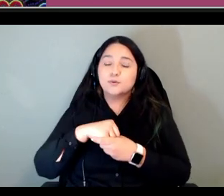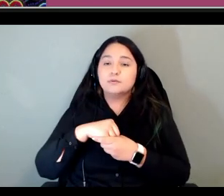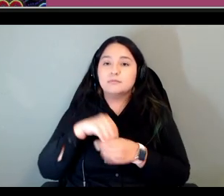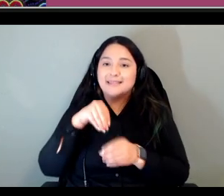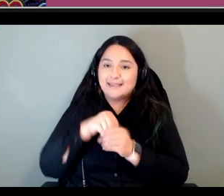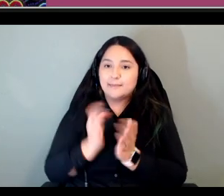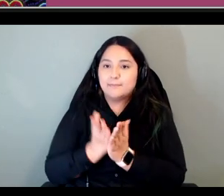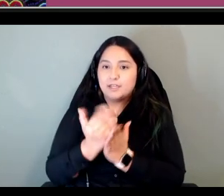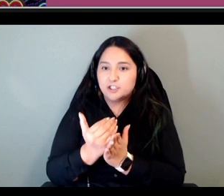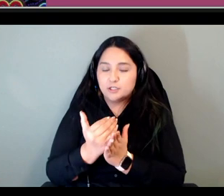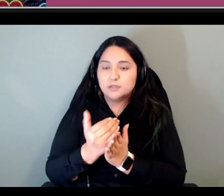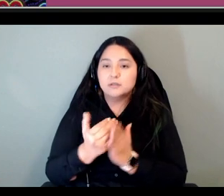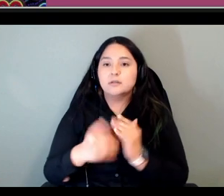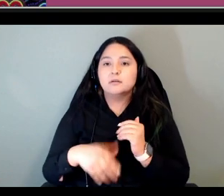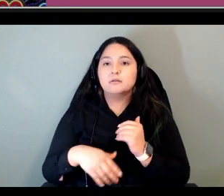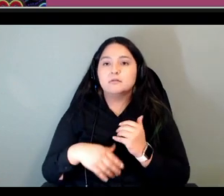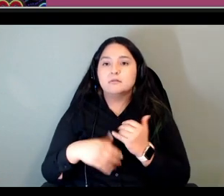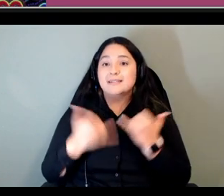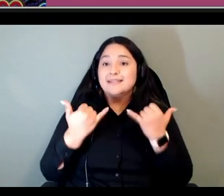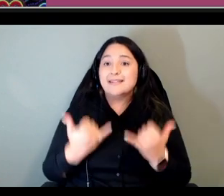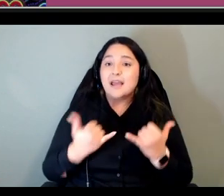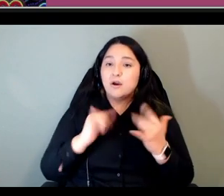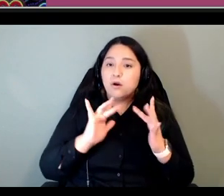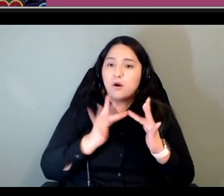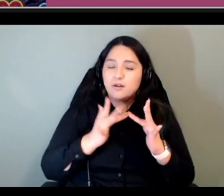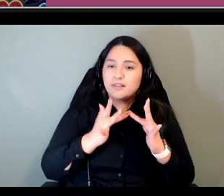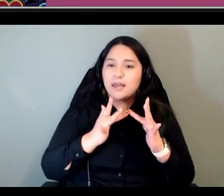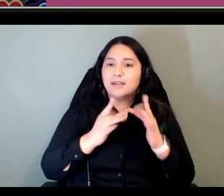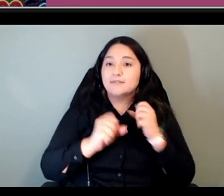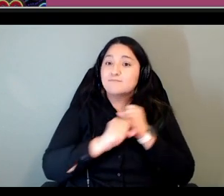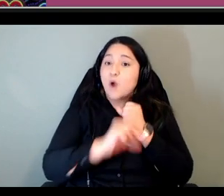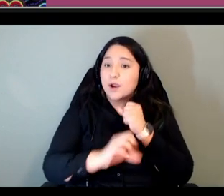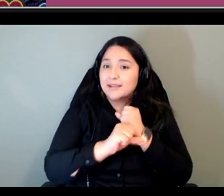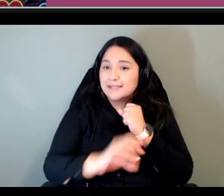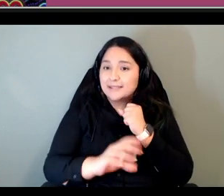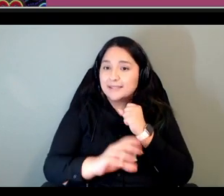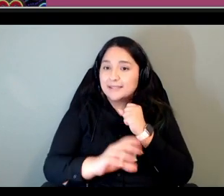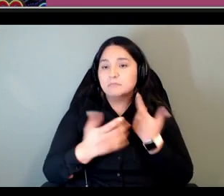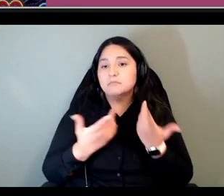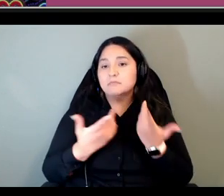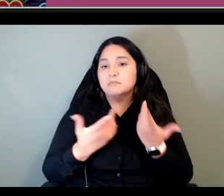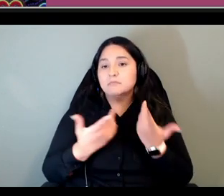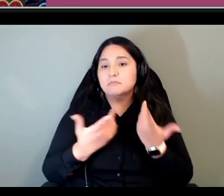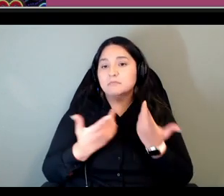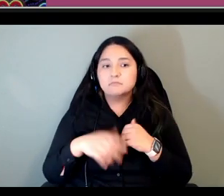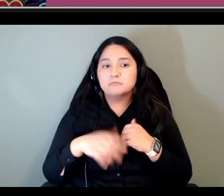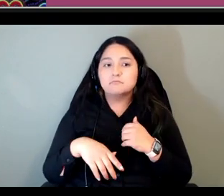now online launch and marketing i think that you know even if the pandemic wasn't here